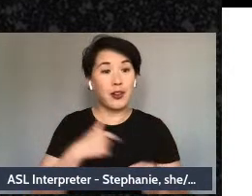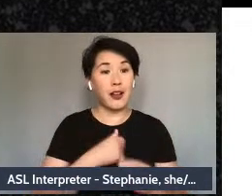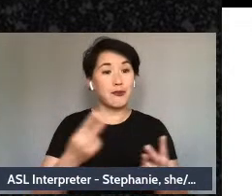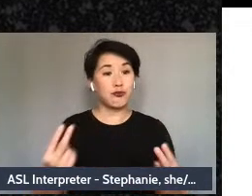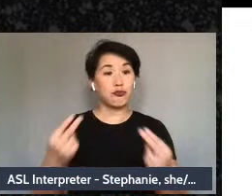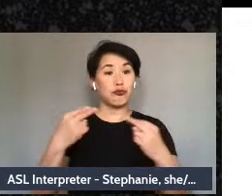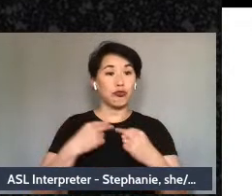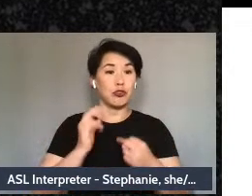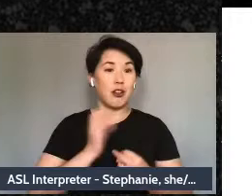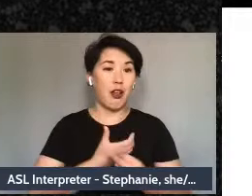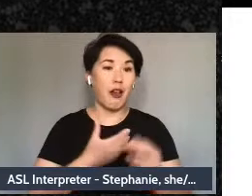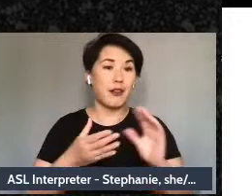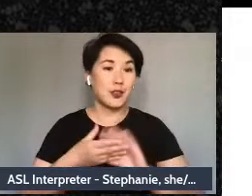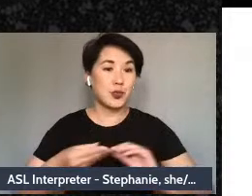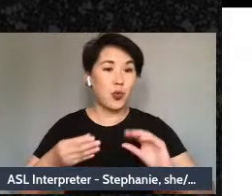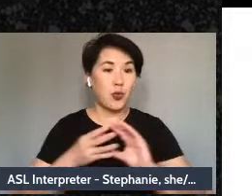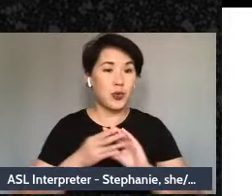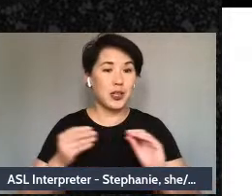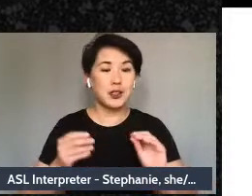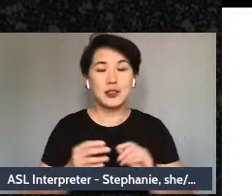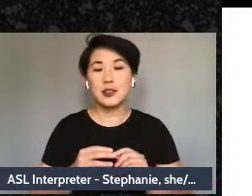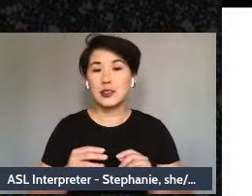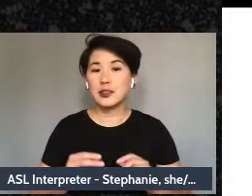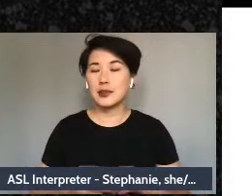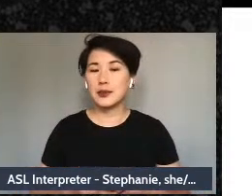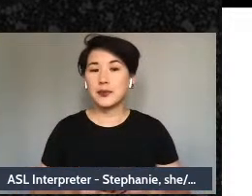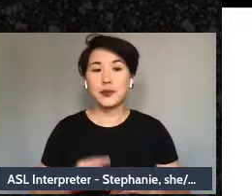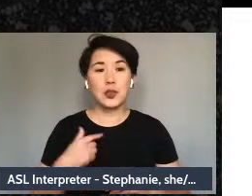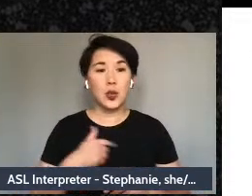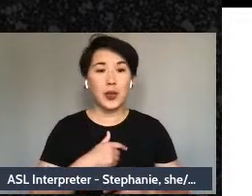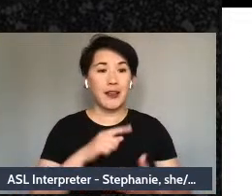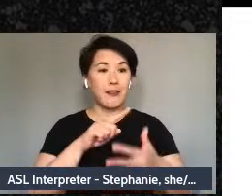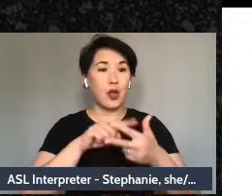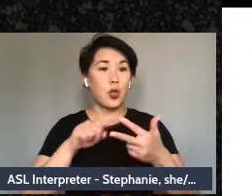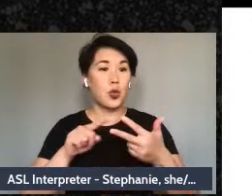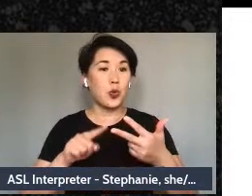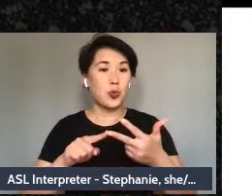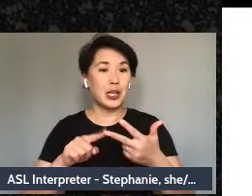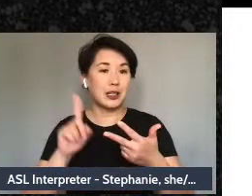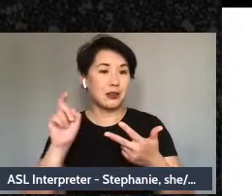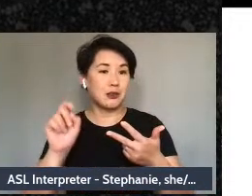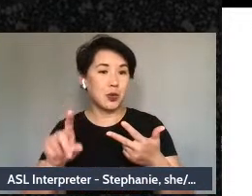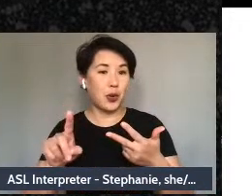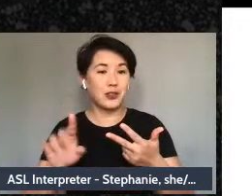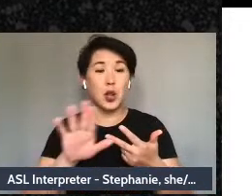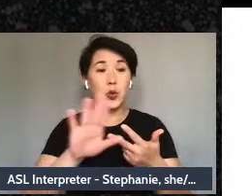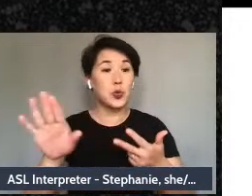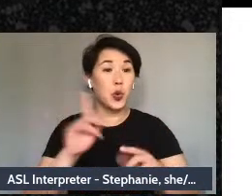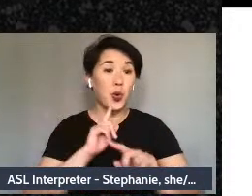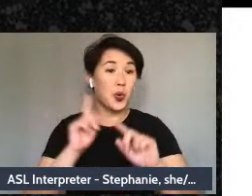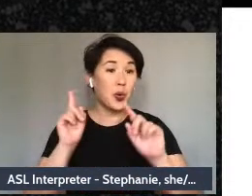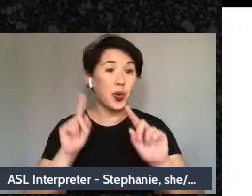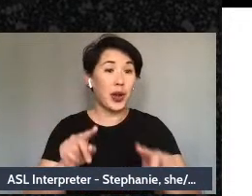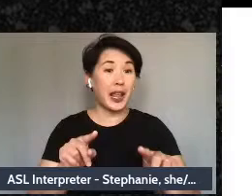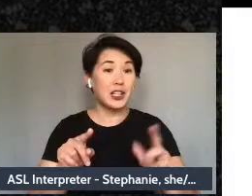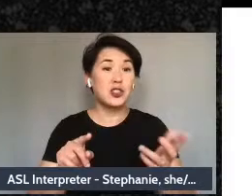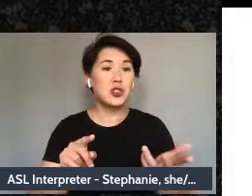we have three little prompts - and your answers won't have be complete, they don't have to,